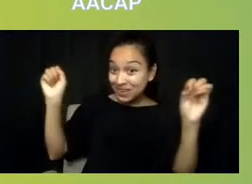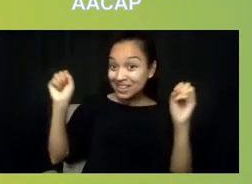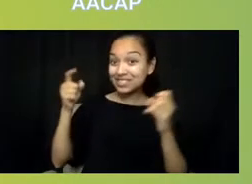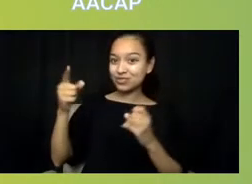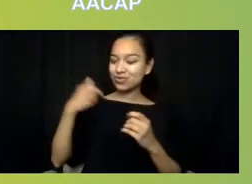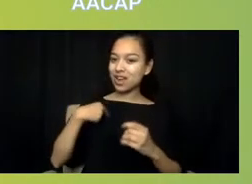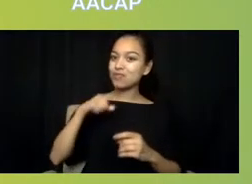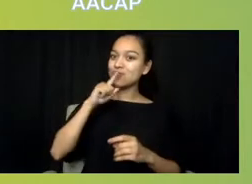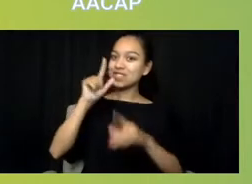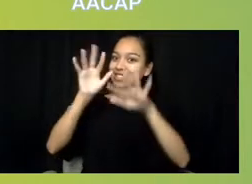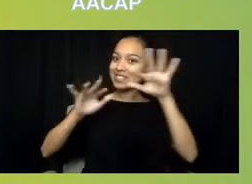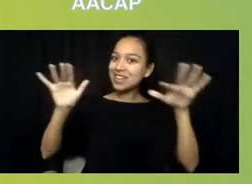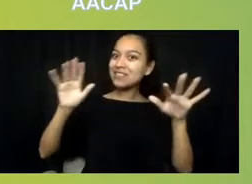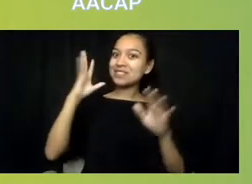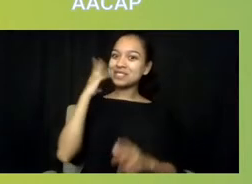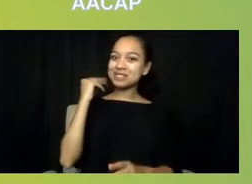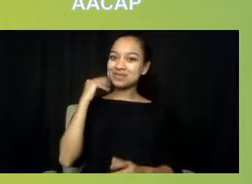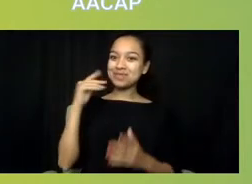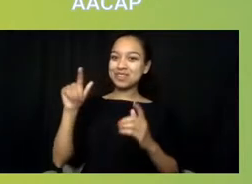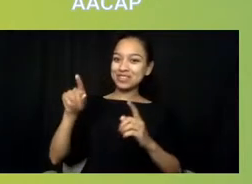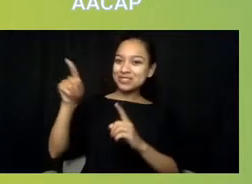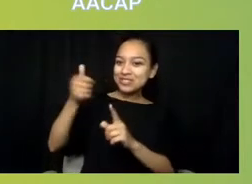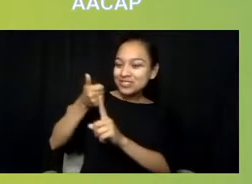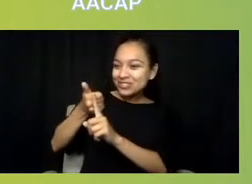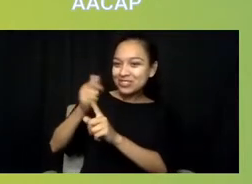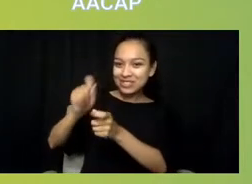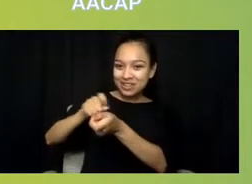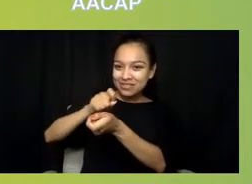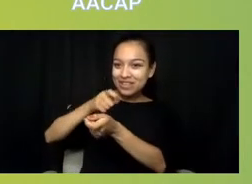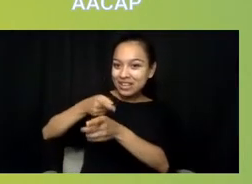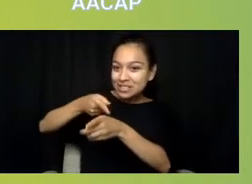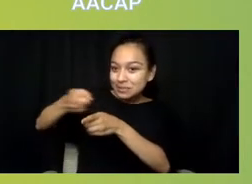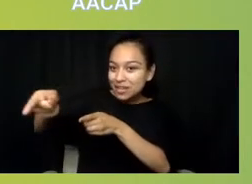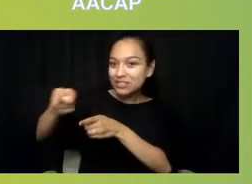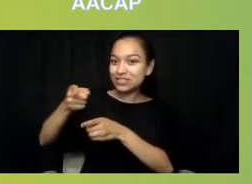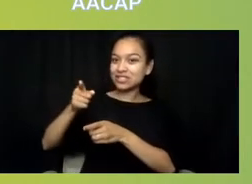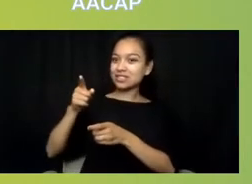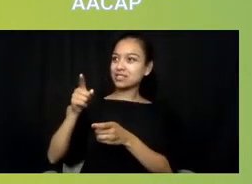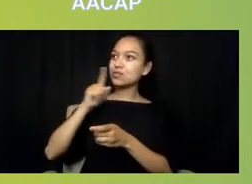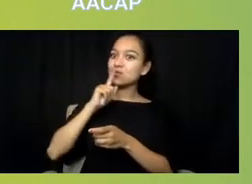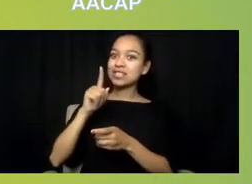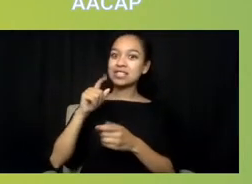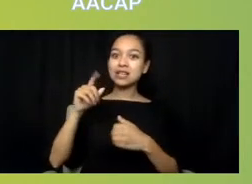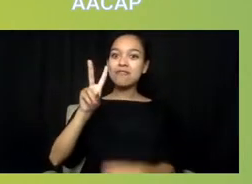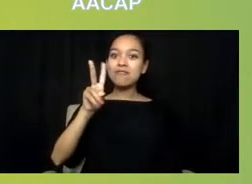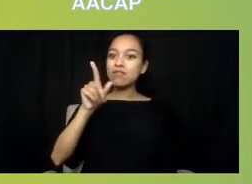just as a specialist in vulnerable populations. Tell us what equity means in your role